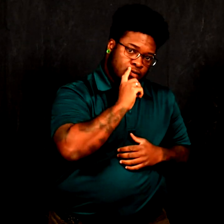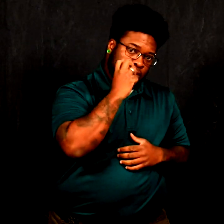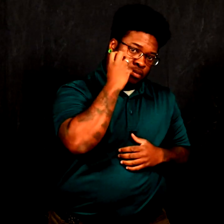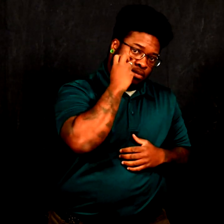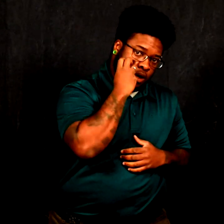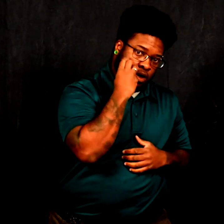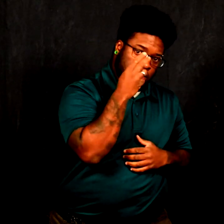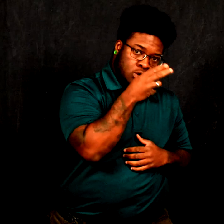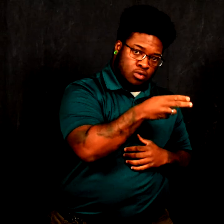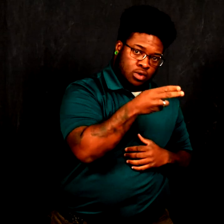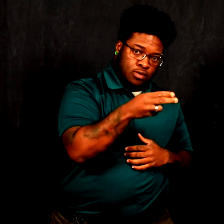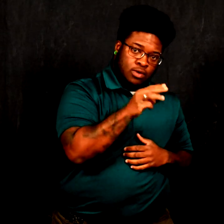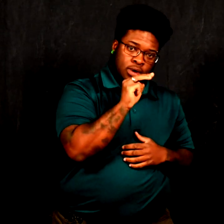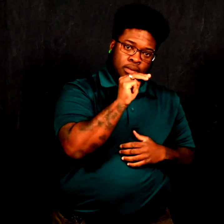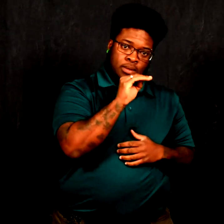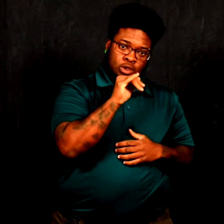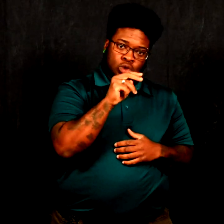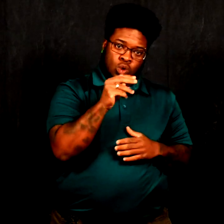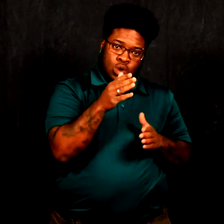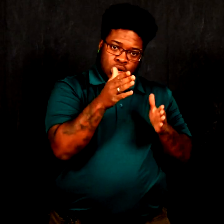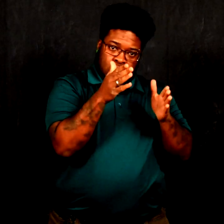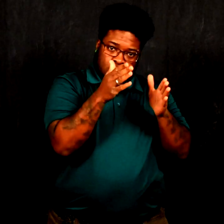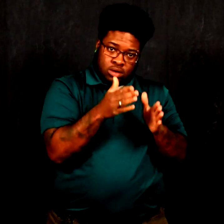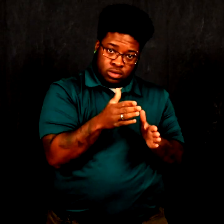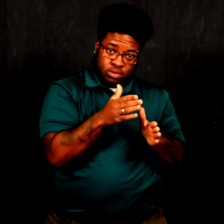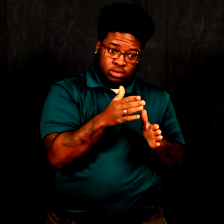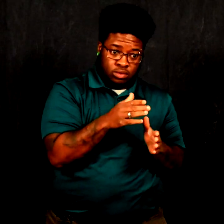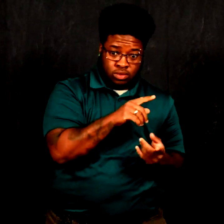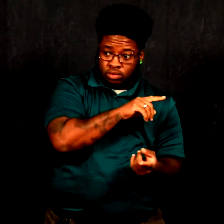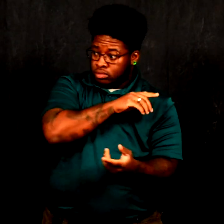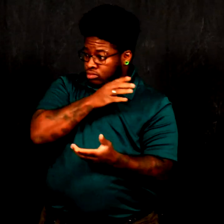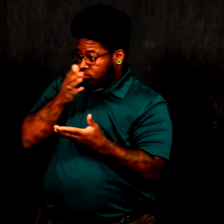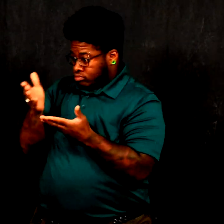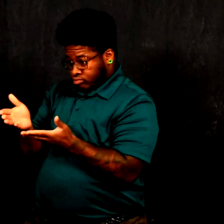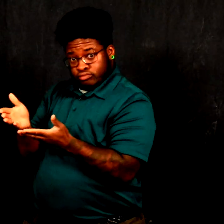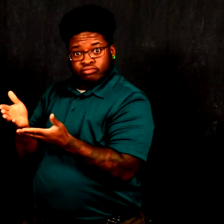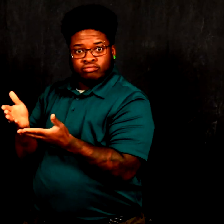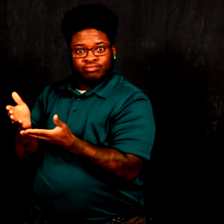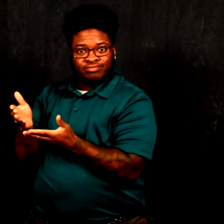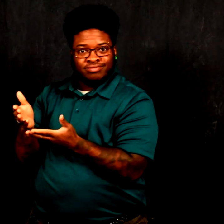DeafBlind and Hard of Hearing Minnesotans to